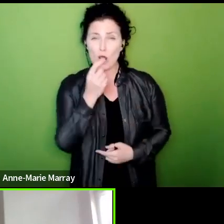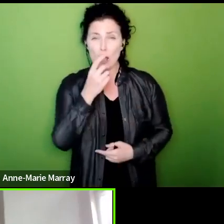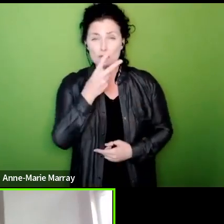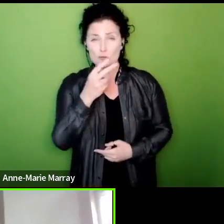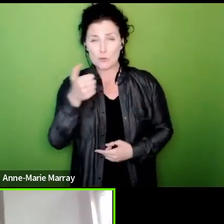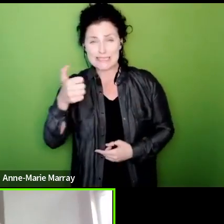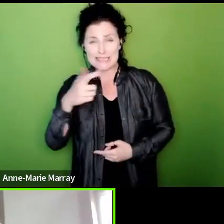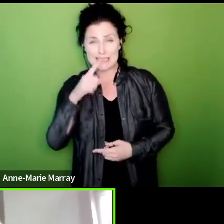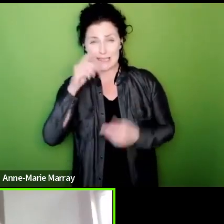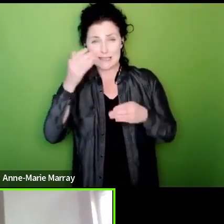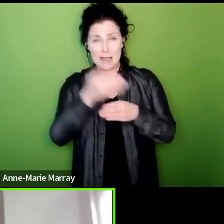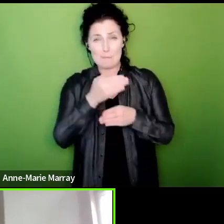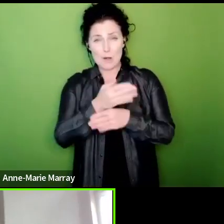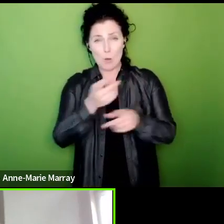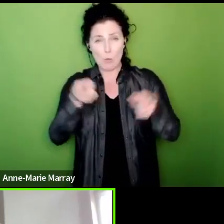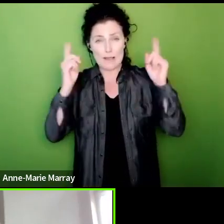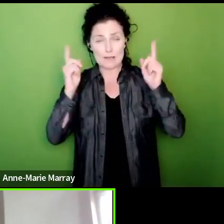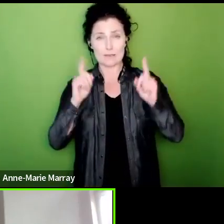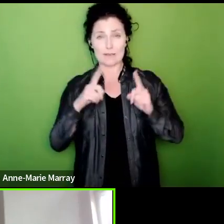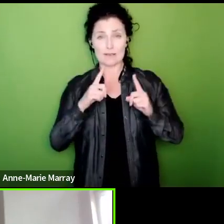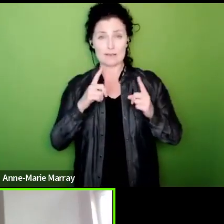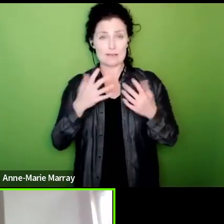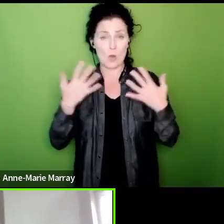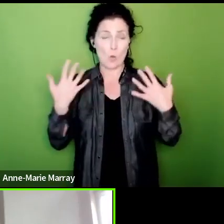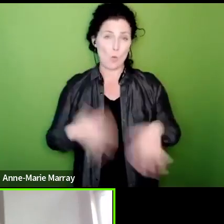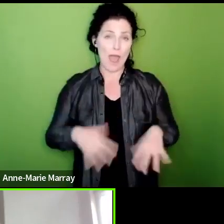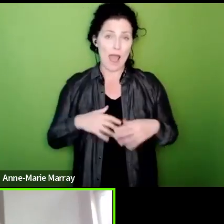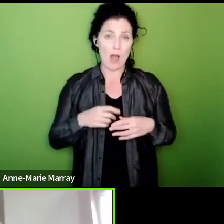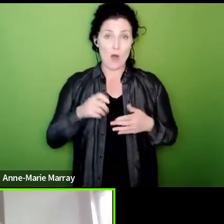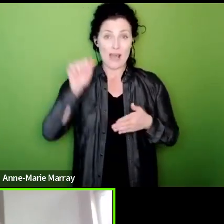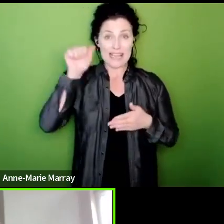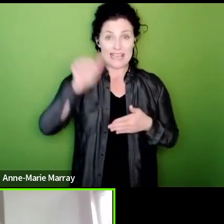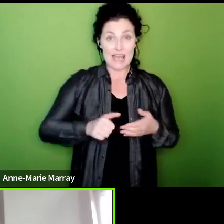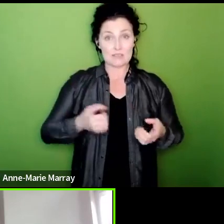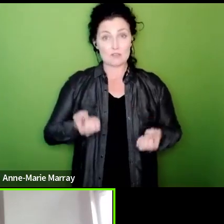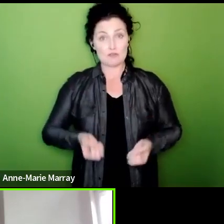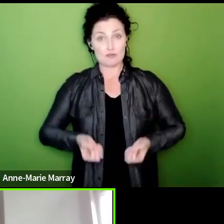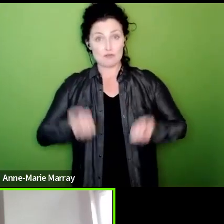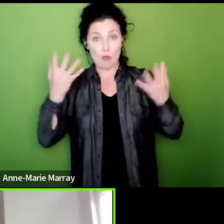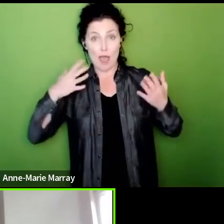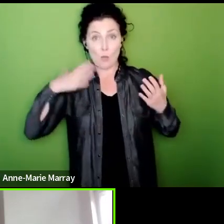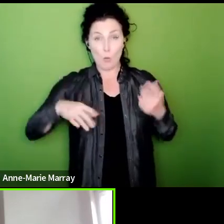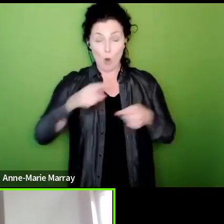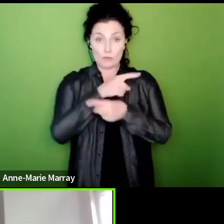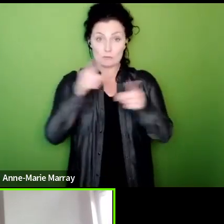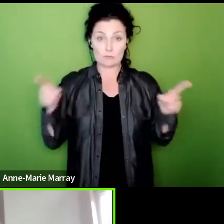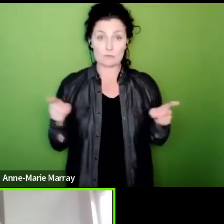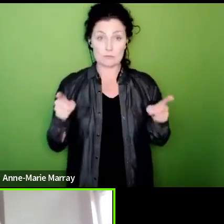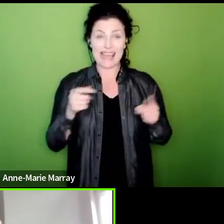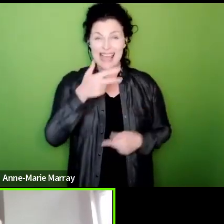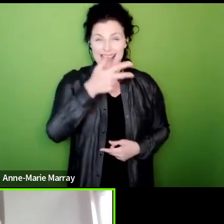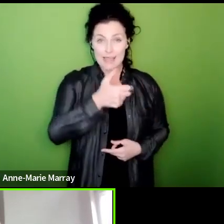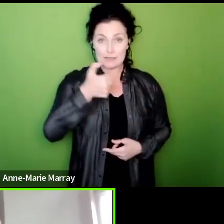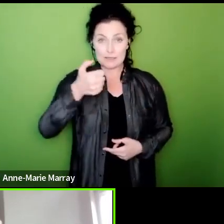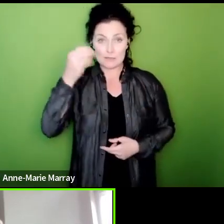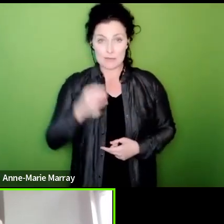threshold with a yes vote that is 86% we have come incredibly close in a series of other